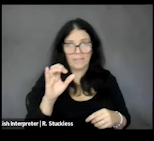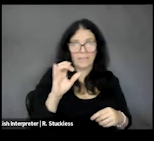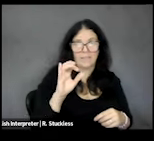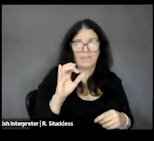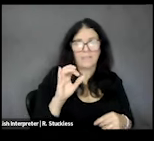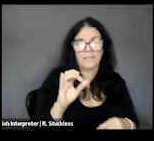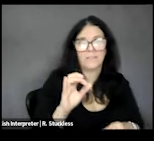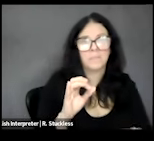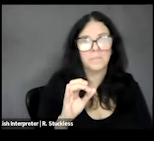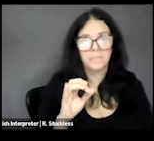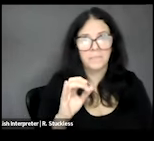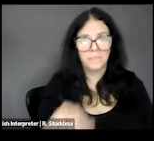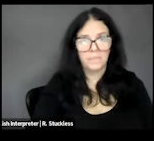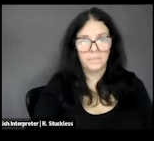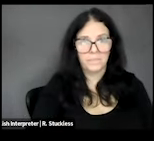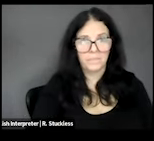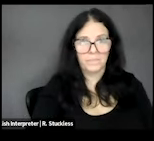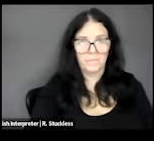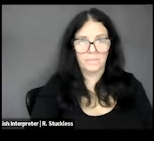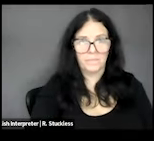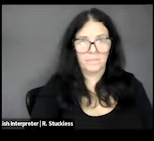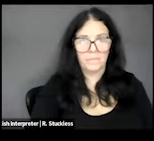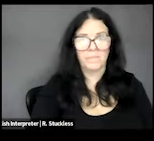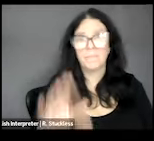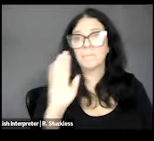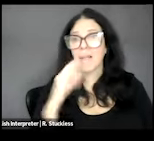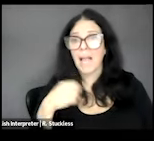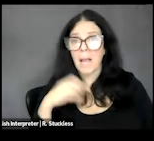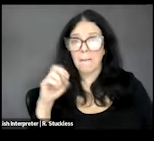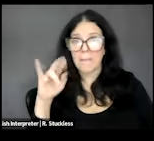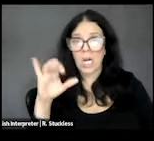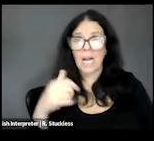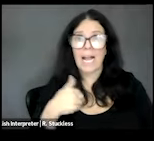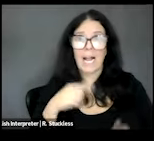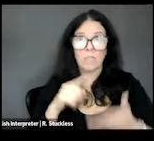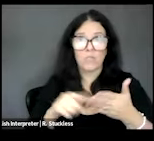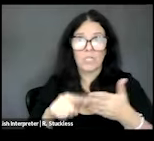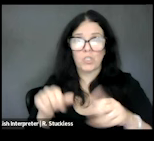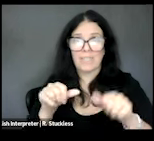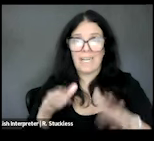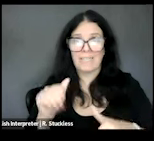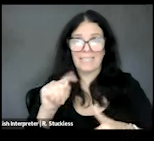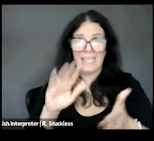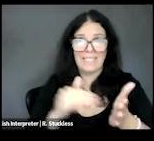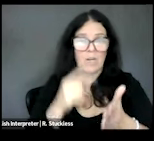you? ERIC: Hi I'm Eric. I'm a research scientist at the Center for Nutrition and Health